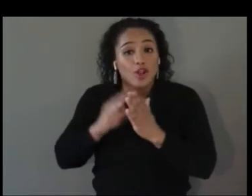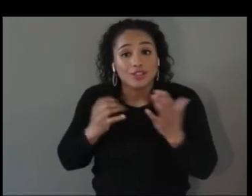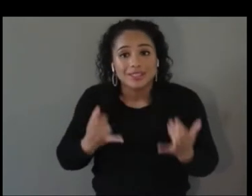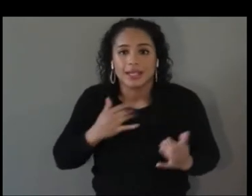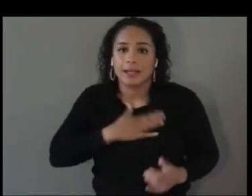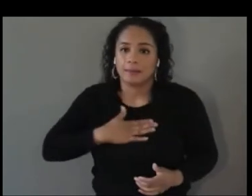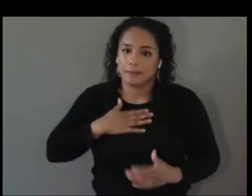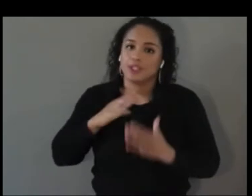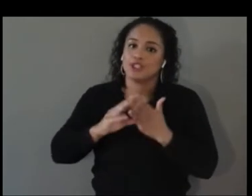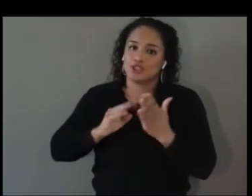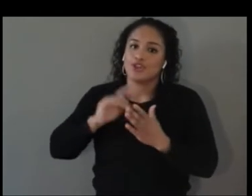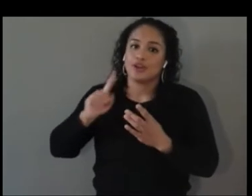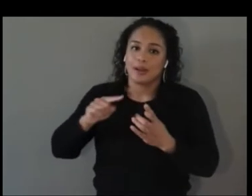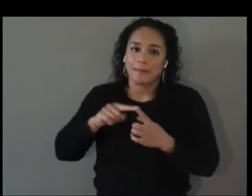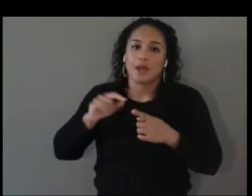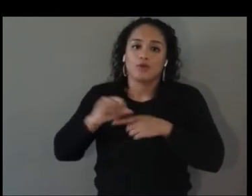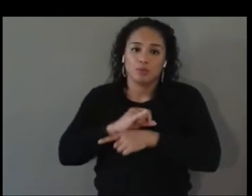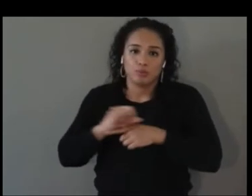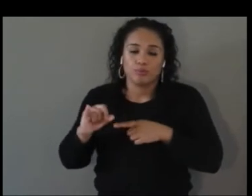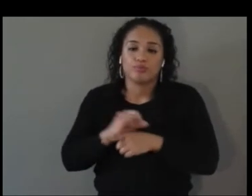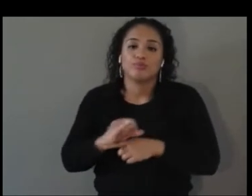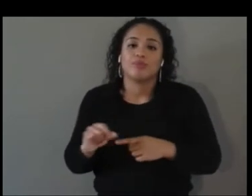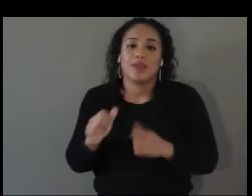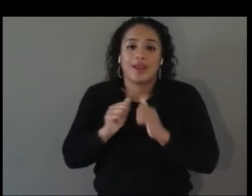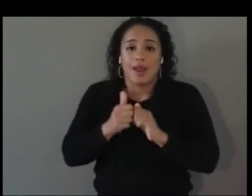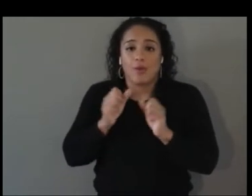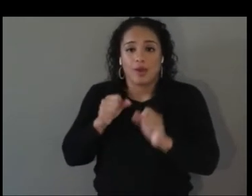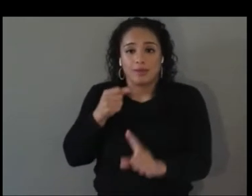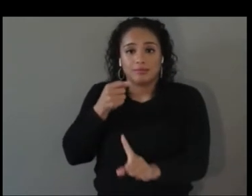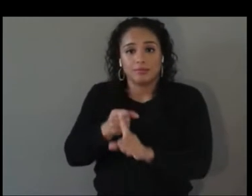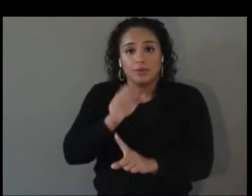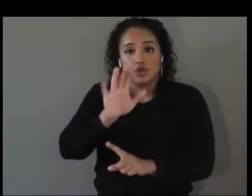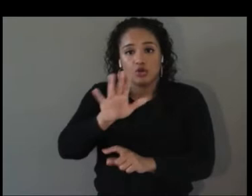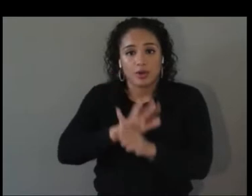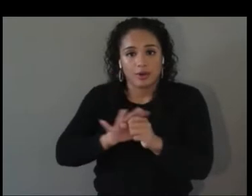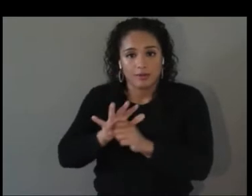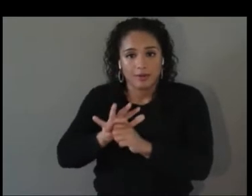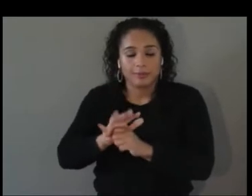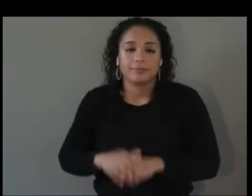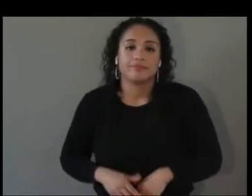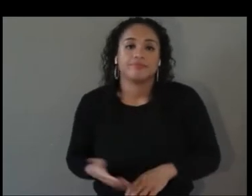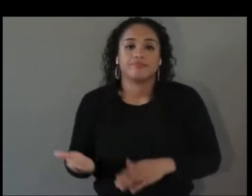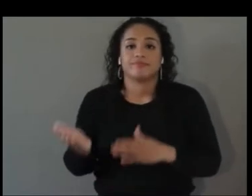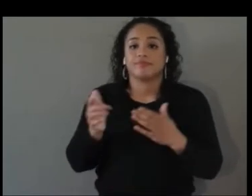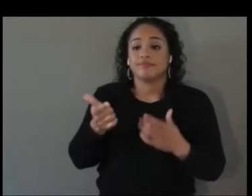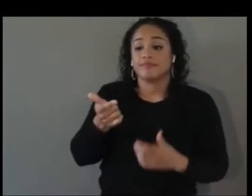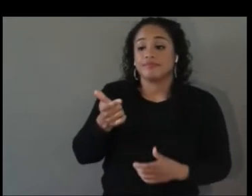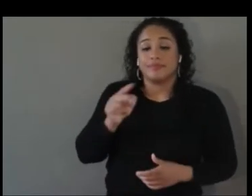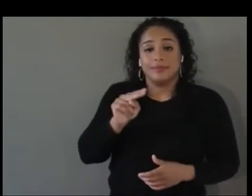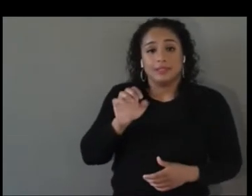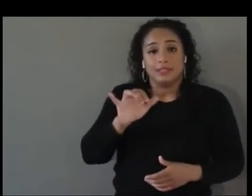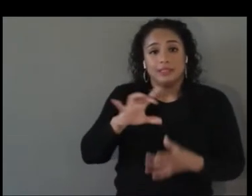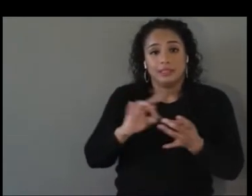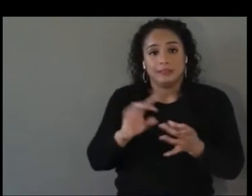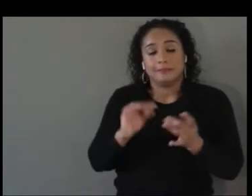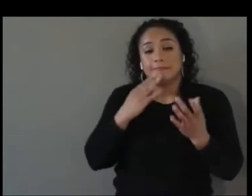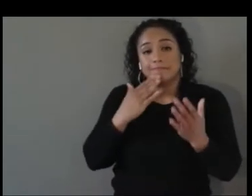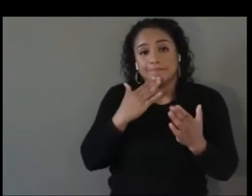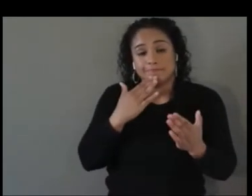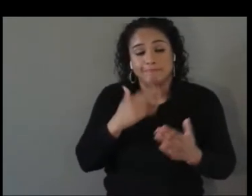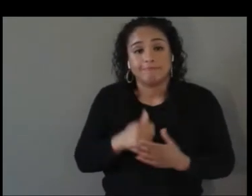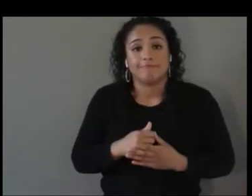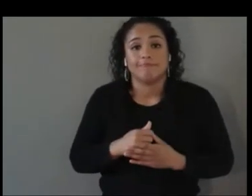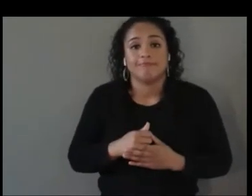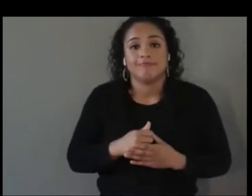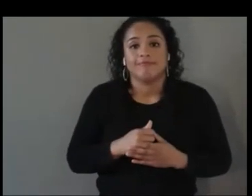Excellent. And I’m also passionate about apprenticeships having worked on some on this side of the pond. Fascinating blend of backgrounds